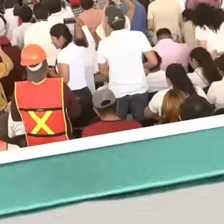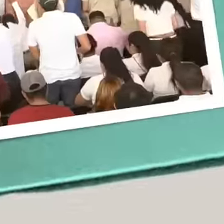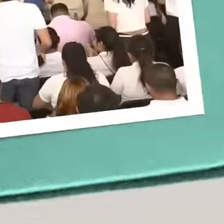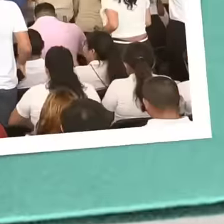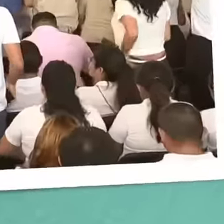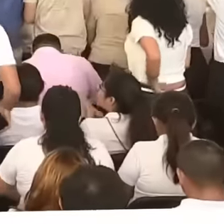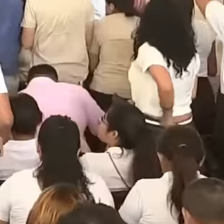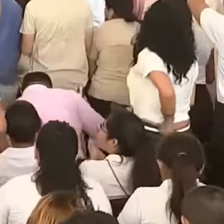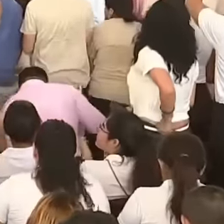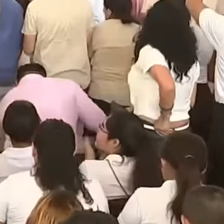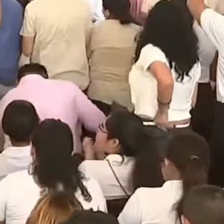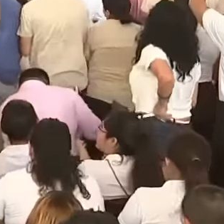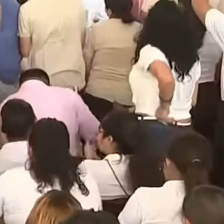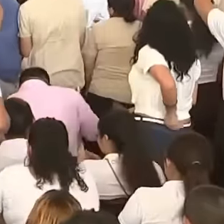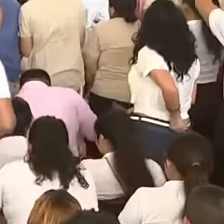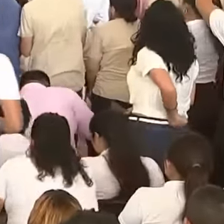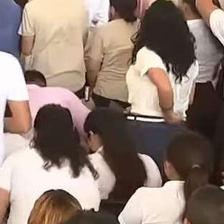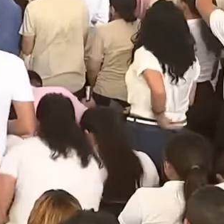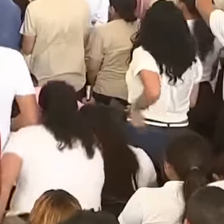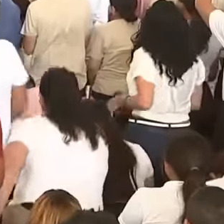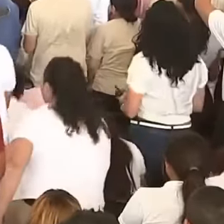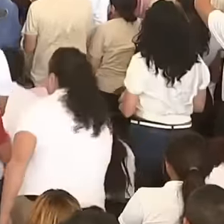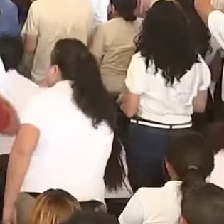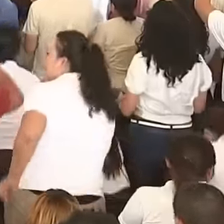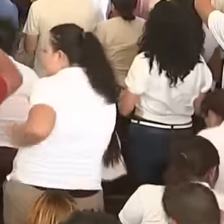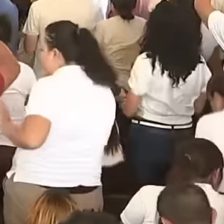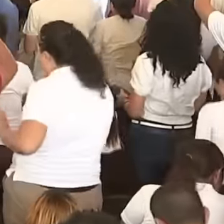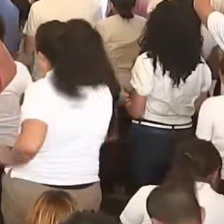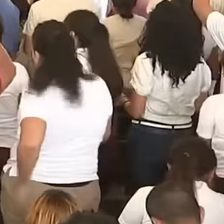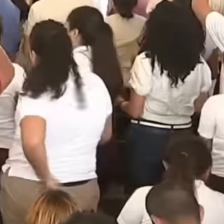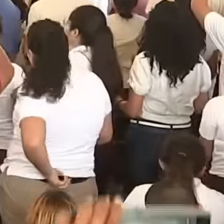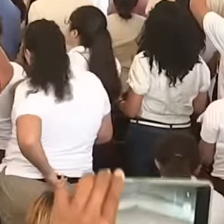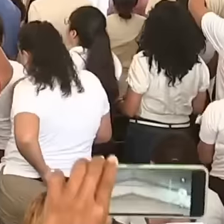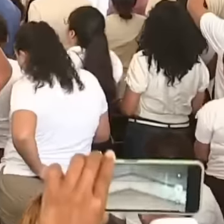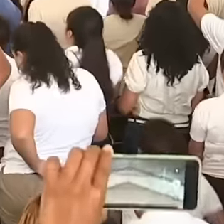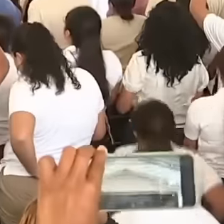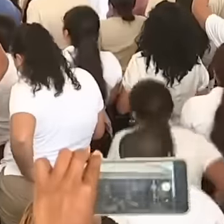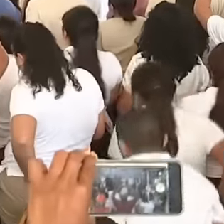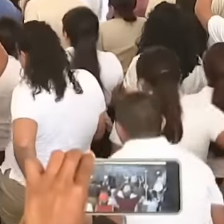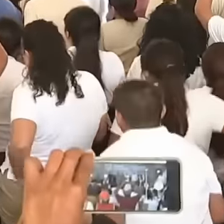we proceed with the inaugural cut of the Jaguar Park and Museum of the